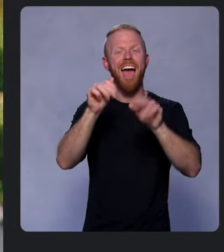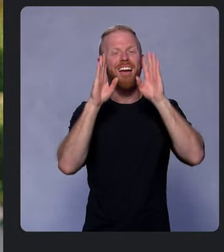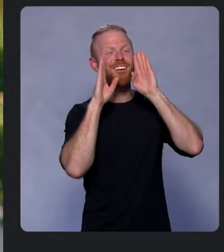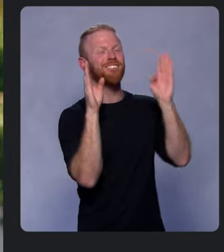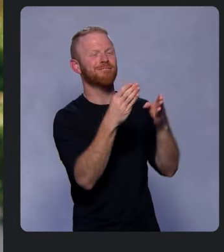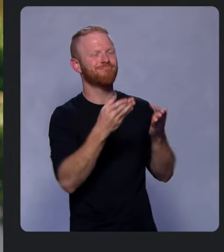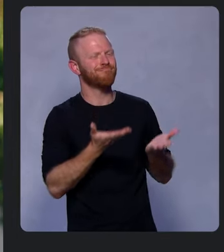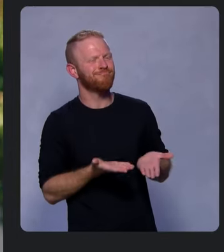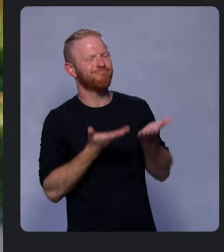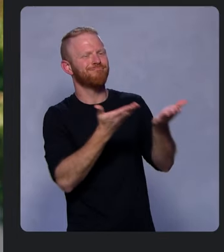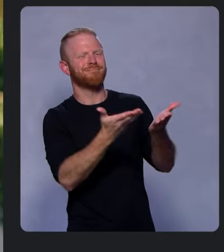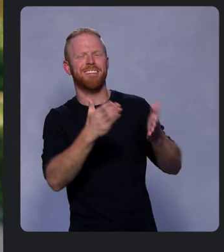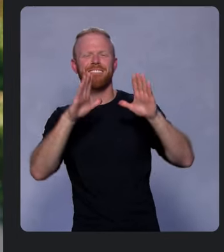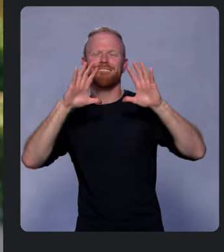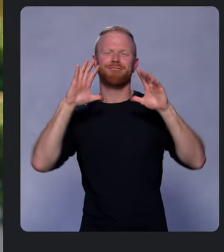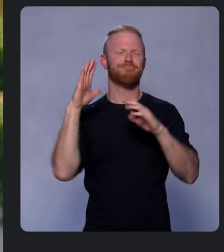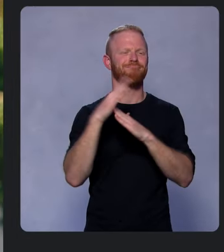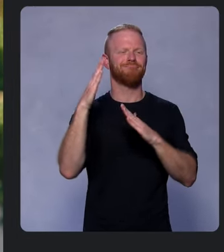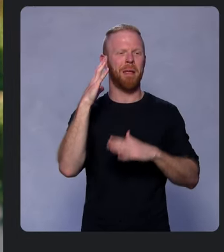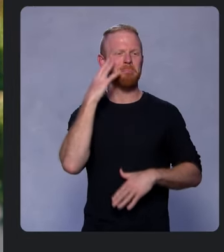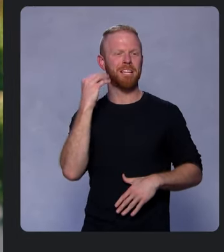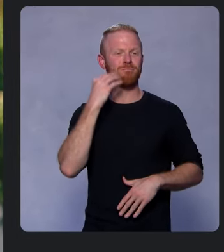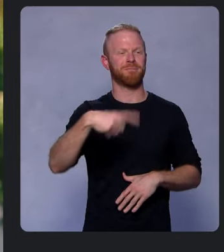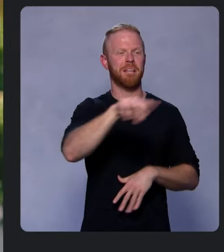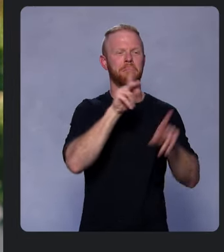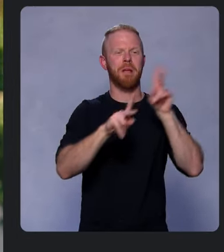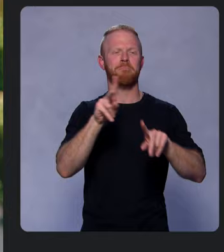the amazing experiences that people rely on every day.